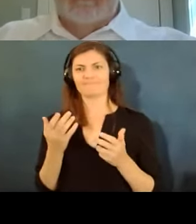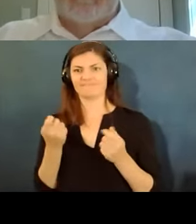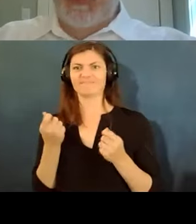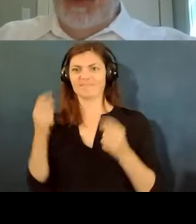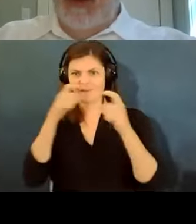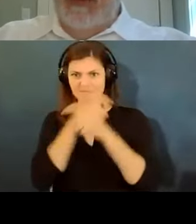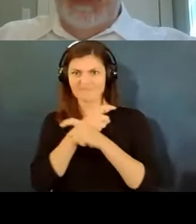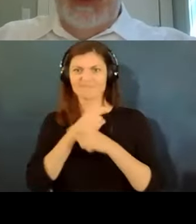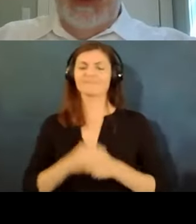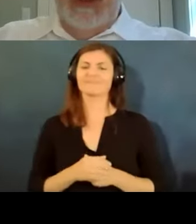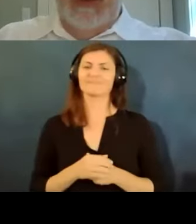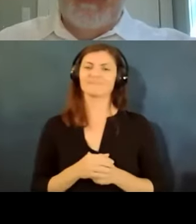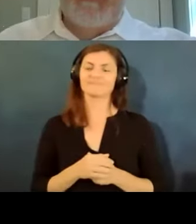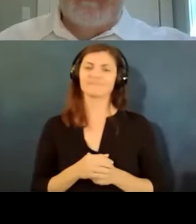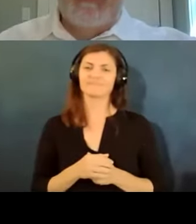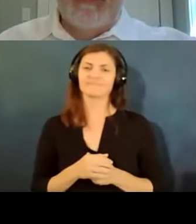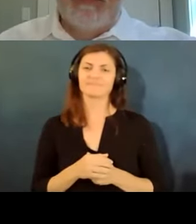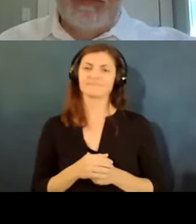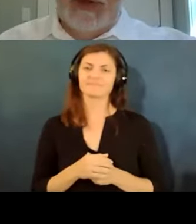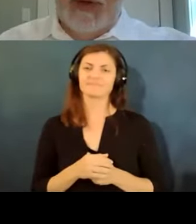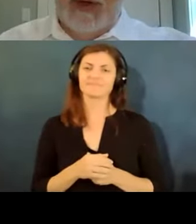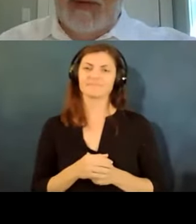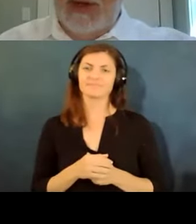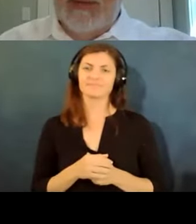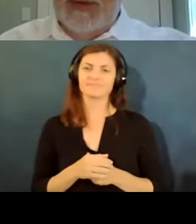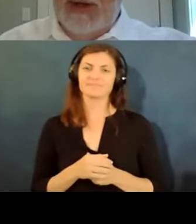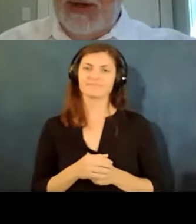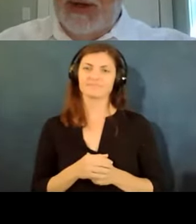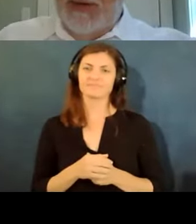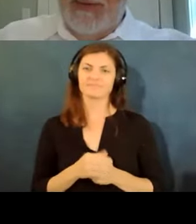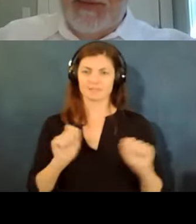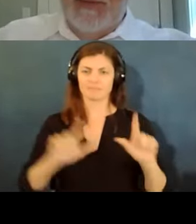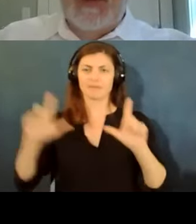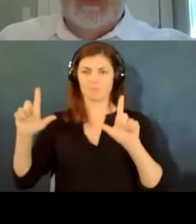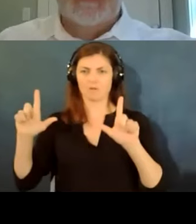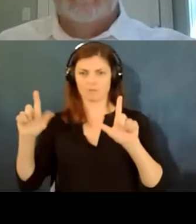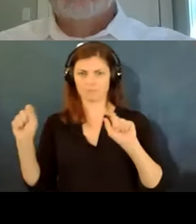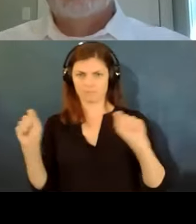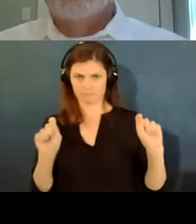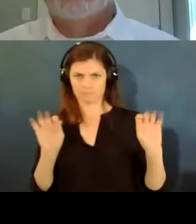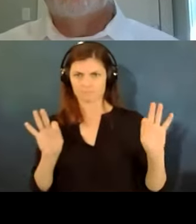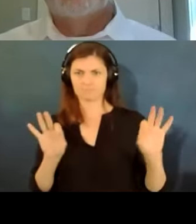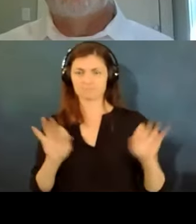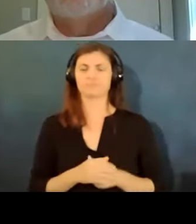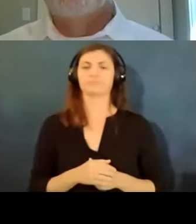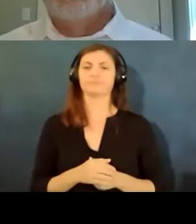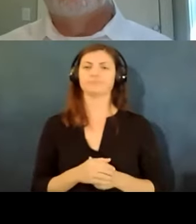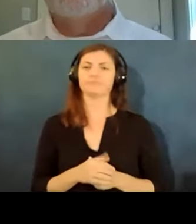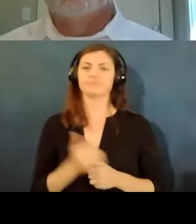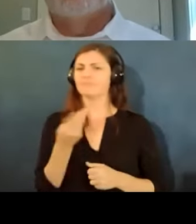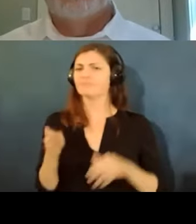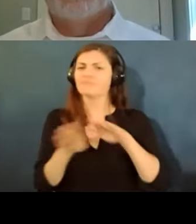so let me um see if i can advance my slide here just a few basic points about the law